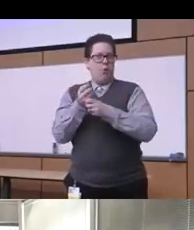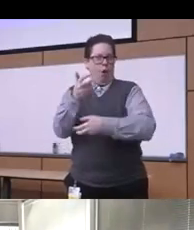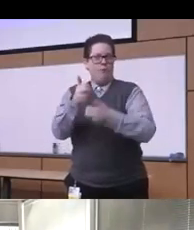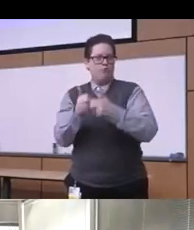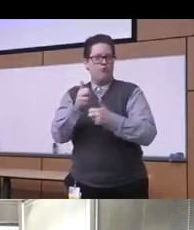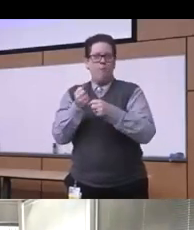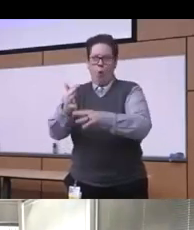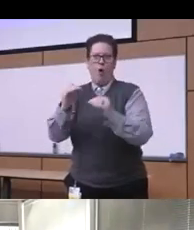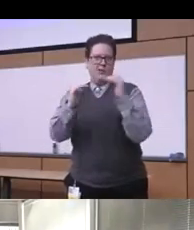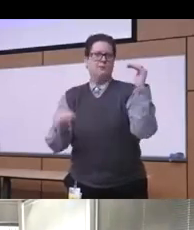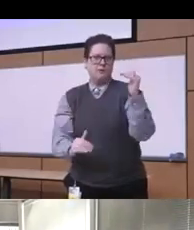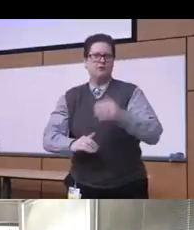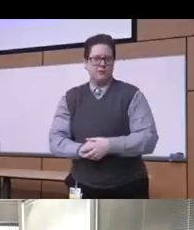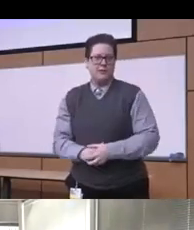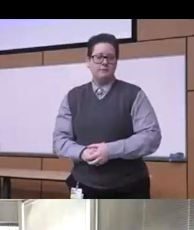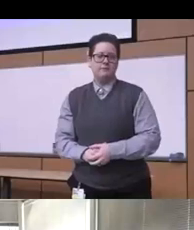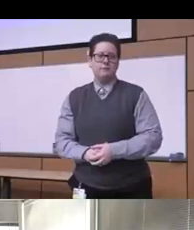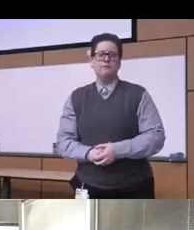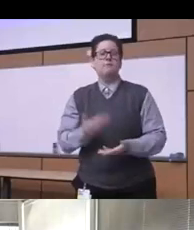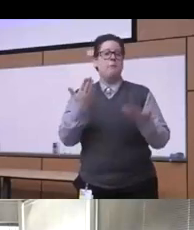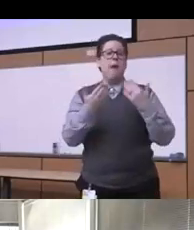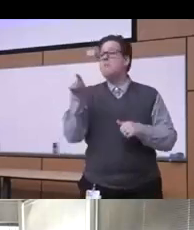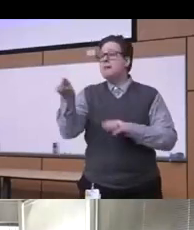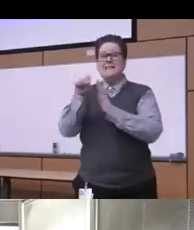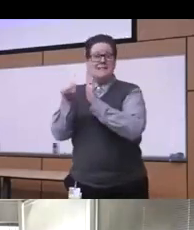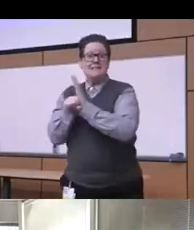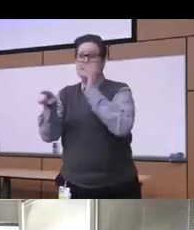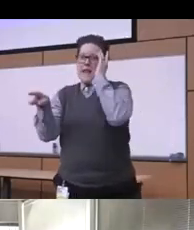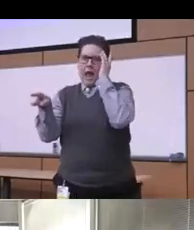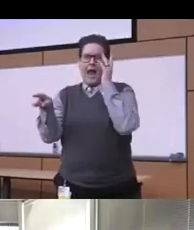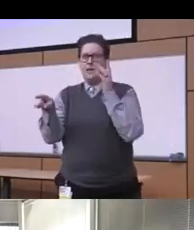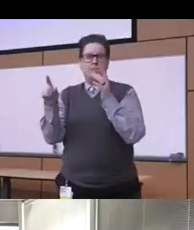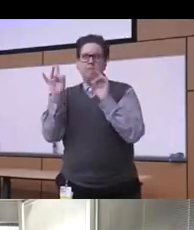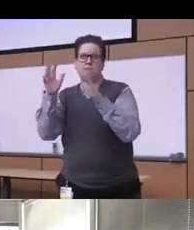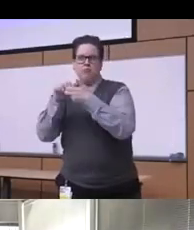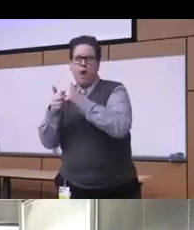you know in one state and other states are really more Progressive or have more reforms so again